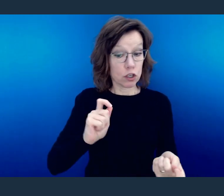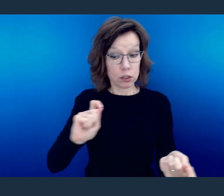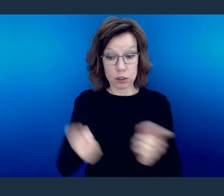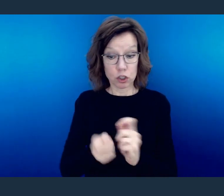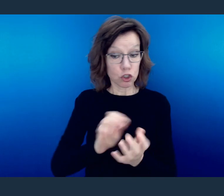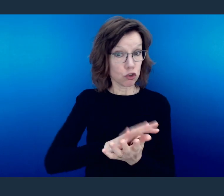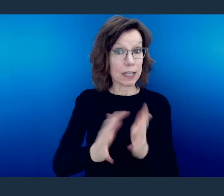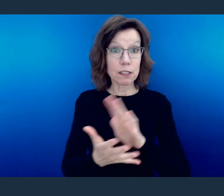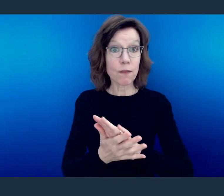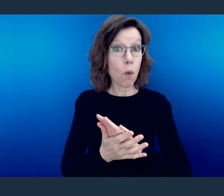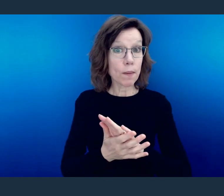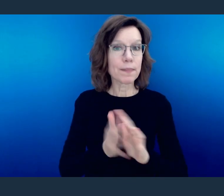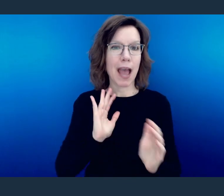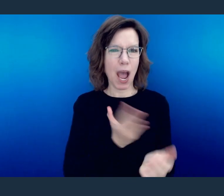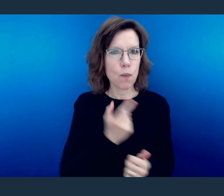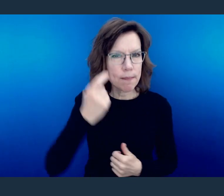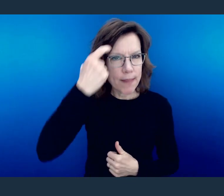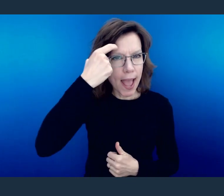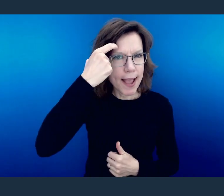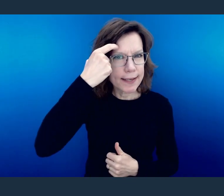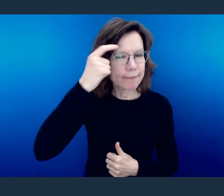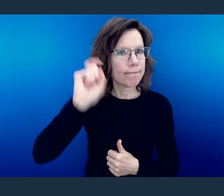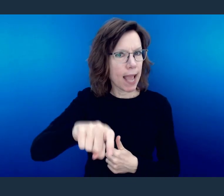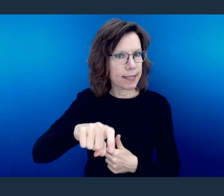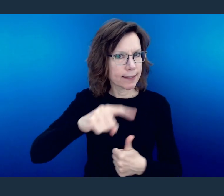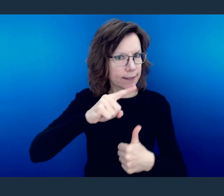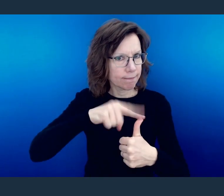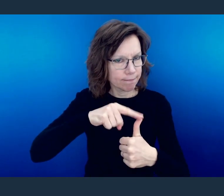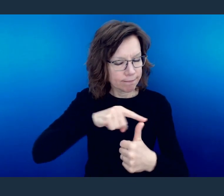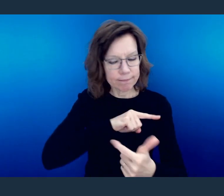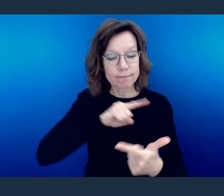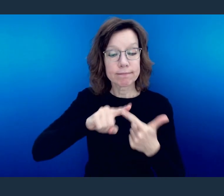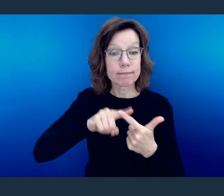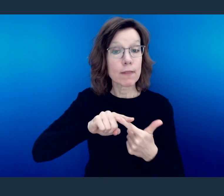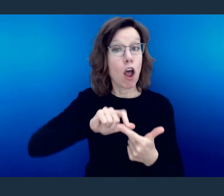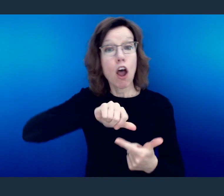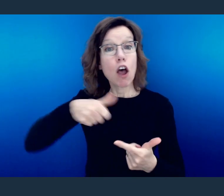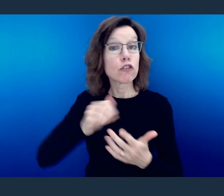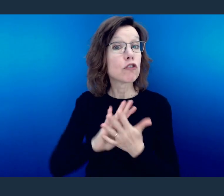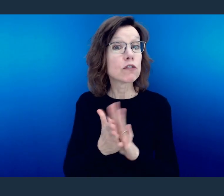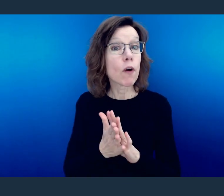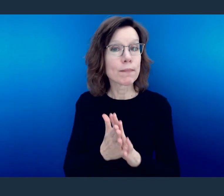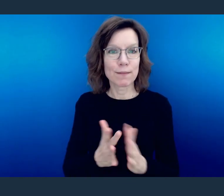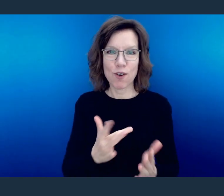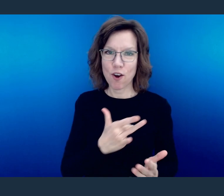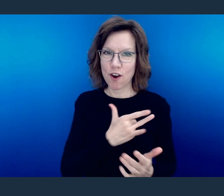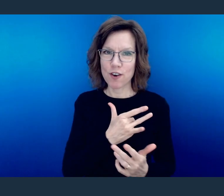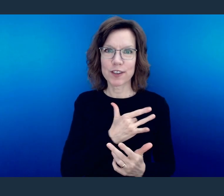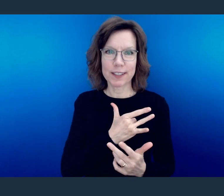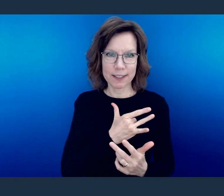That we're to have transformed hearts.